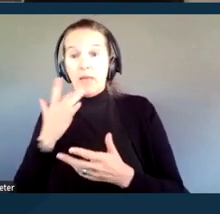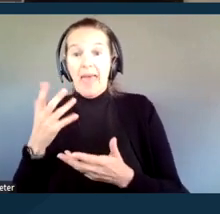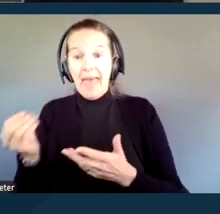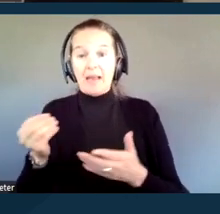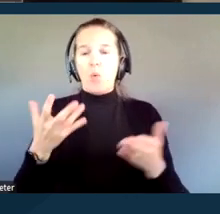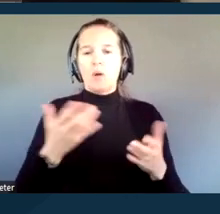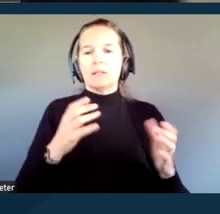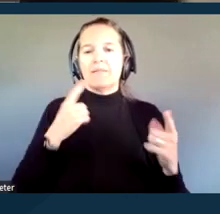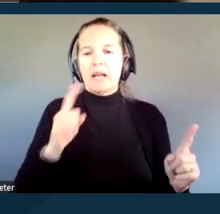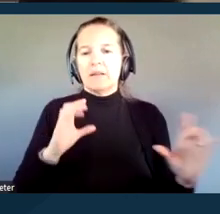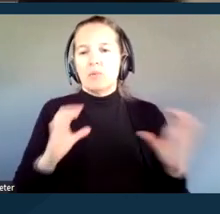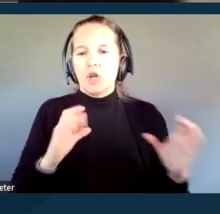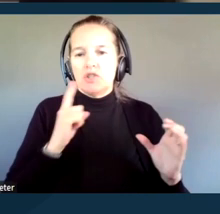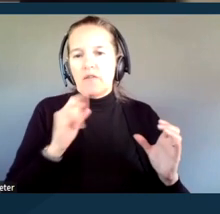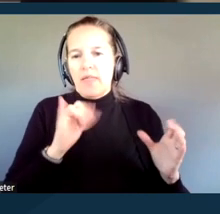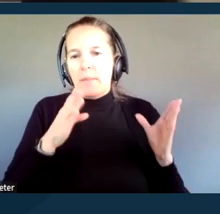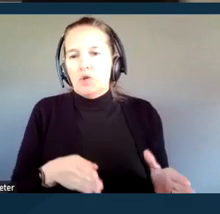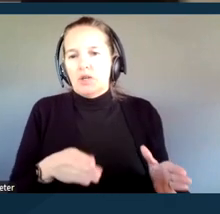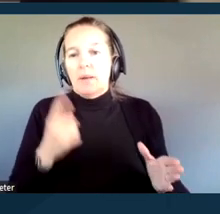that effective communication has an accuracy rate